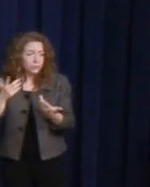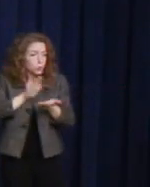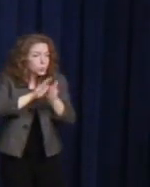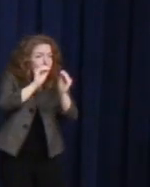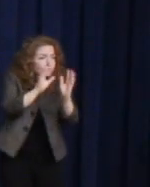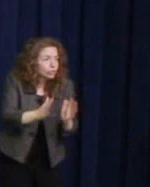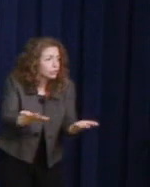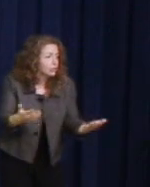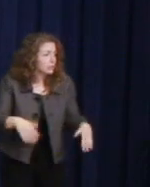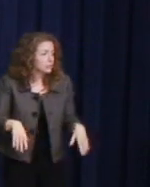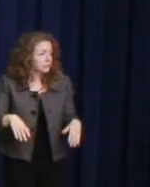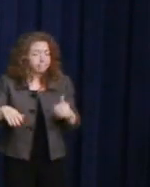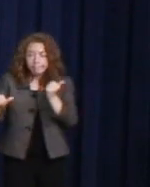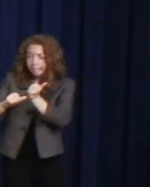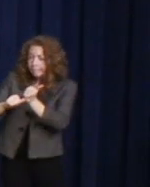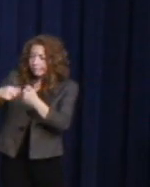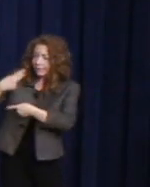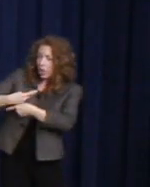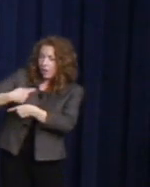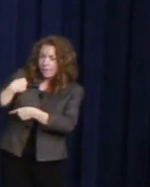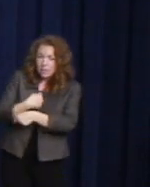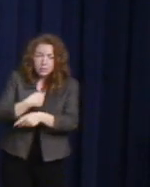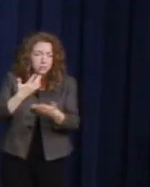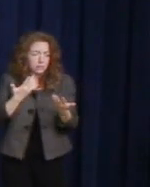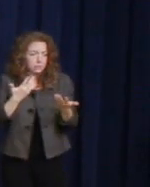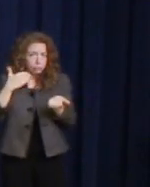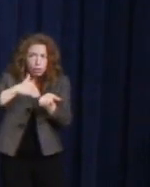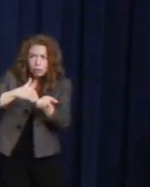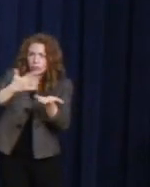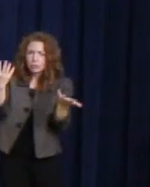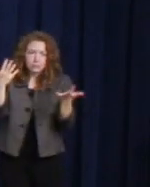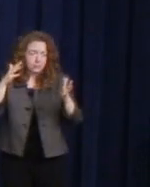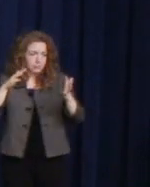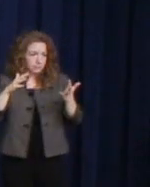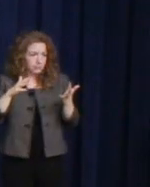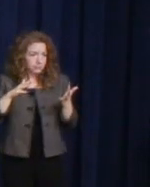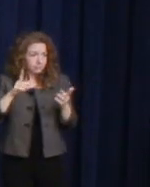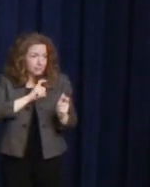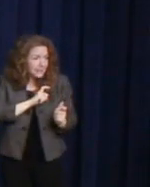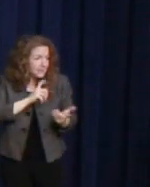for us when we're sick, help keep us safe, deliver our mail --